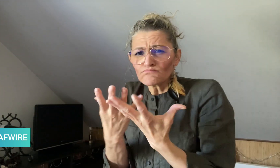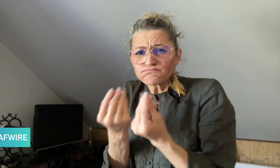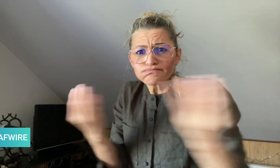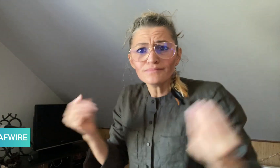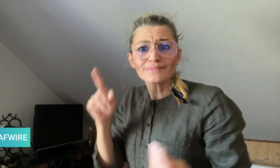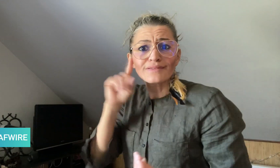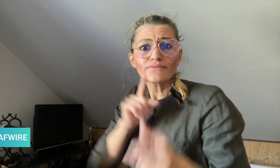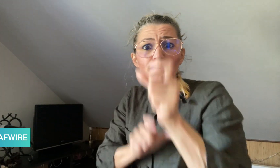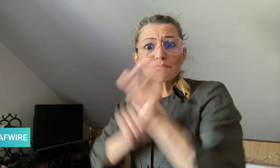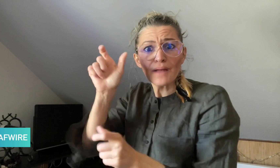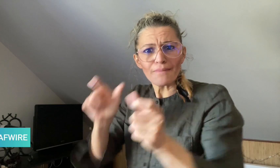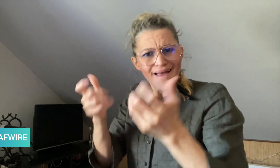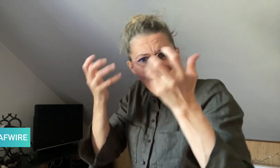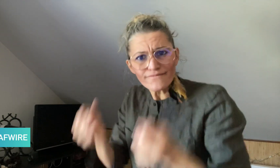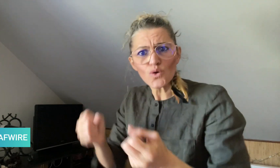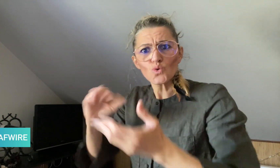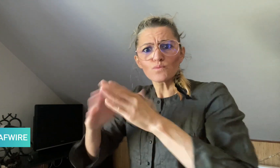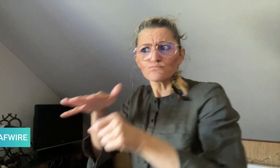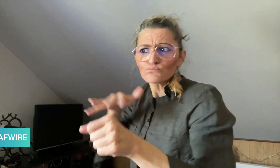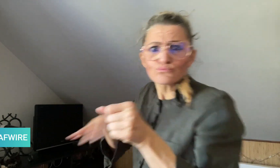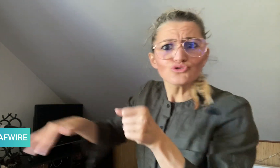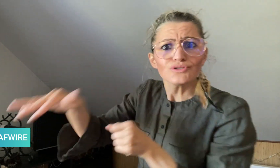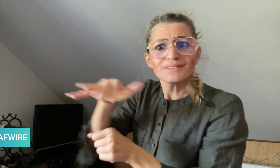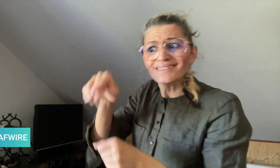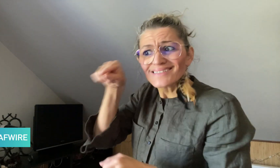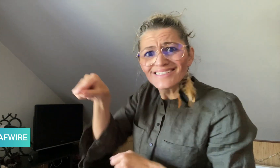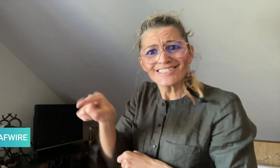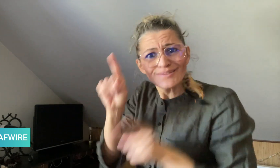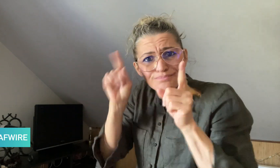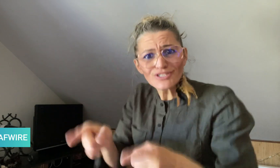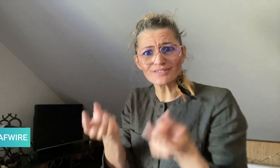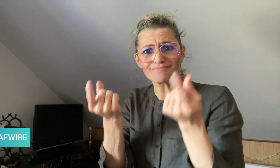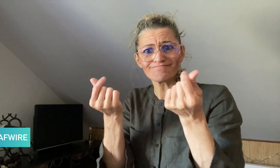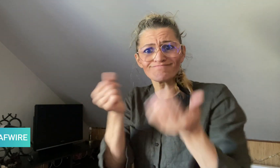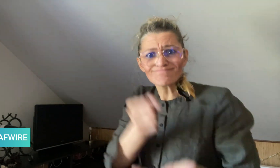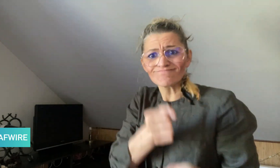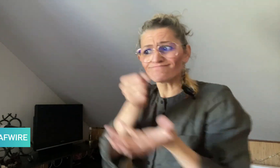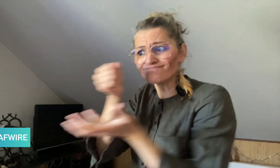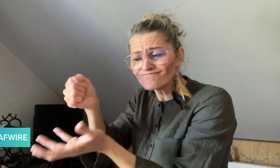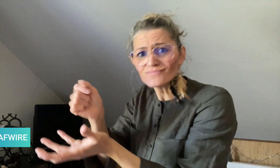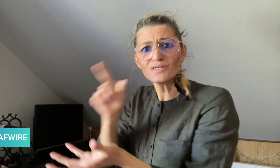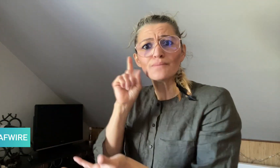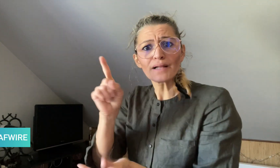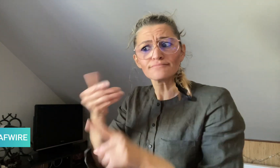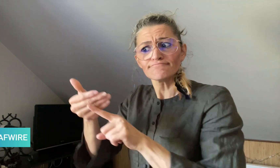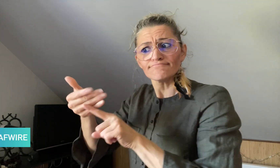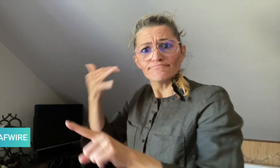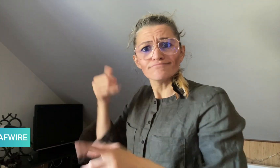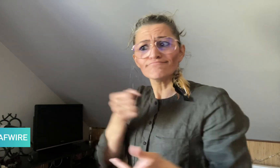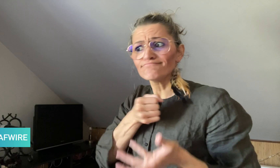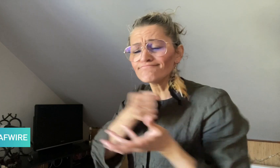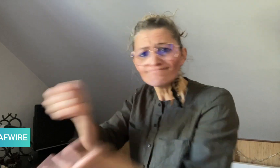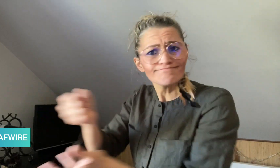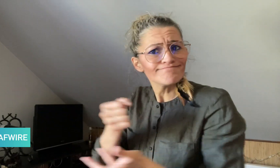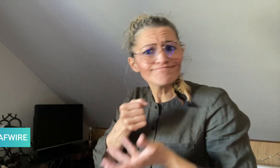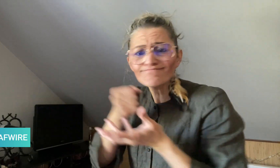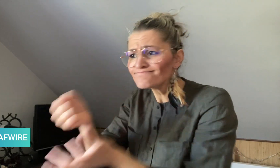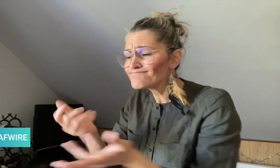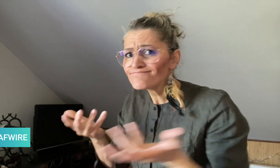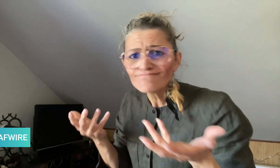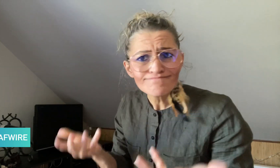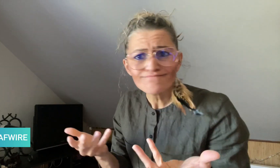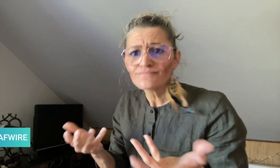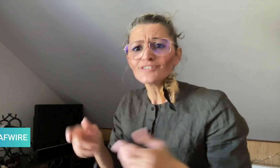gotten the funding that it needed. She says that having